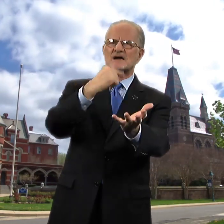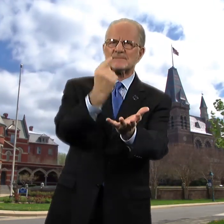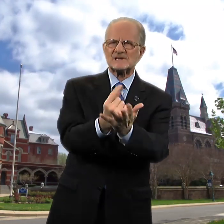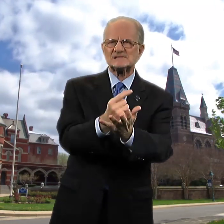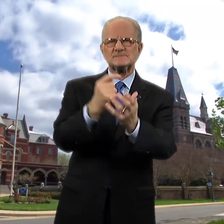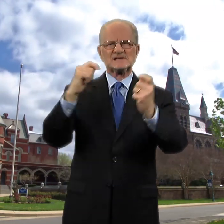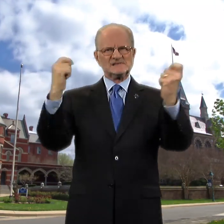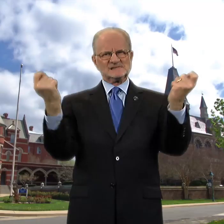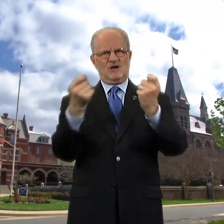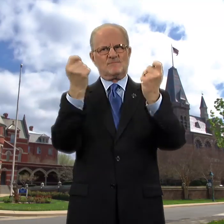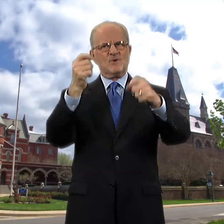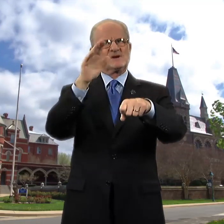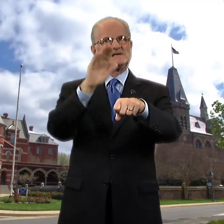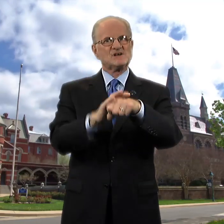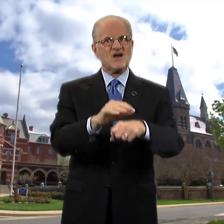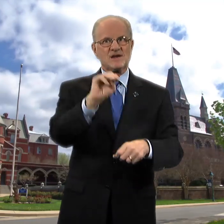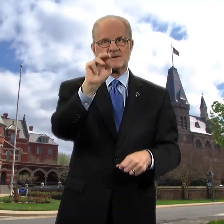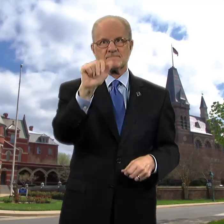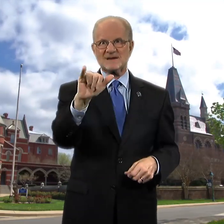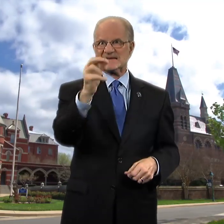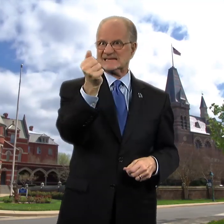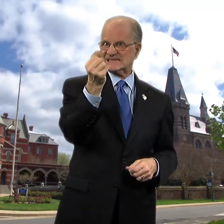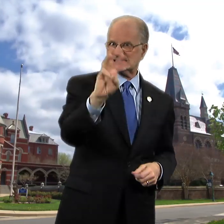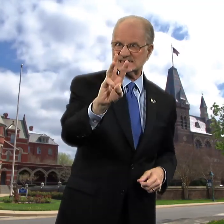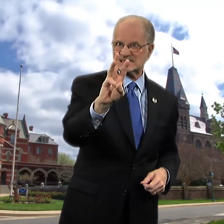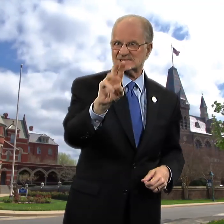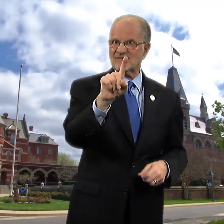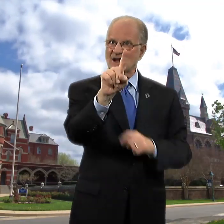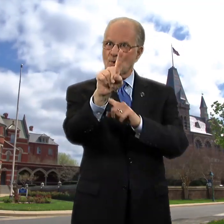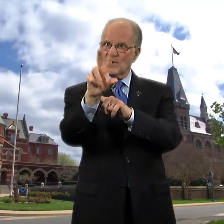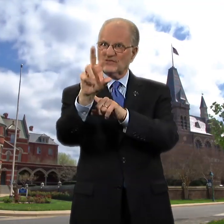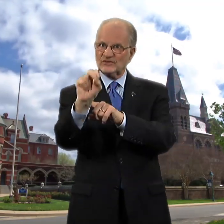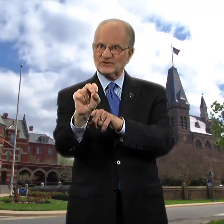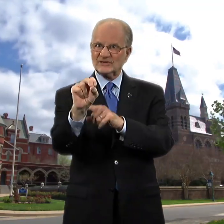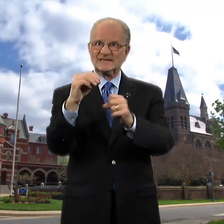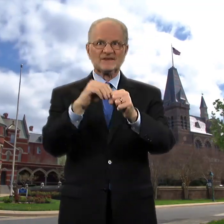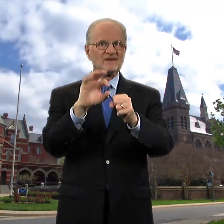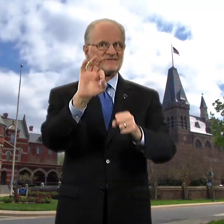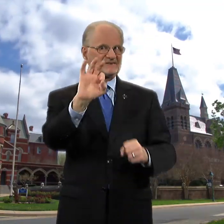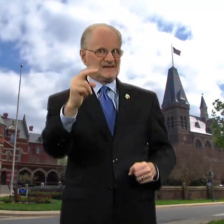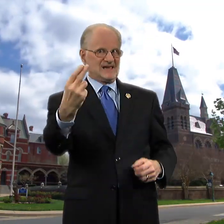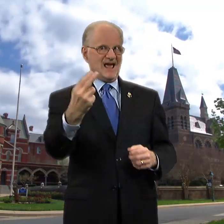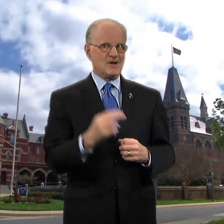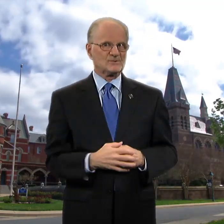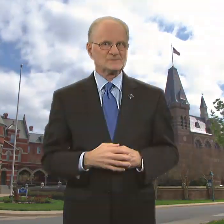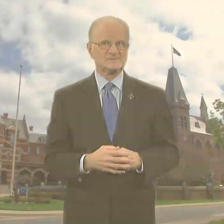The Commencement ceremony is on May 16 at 1:30 p.m. in the Field House.